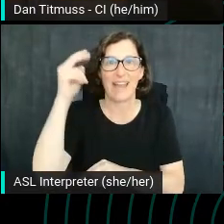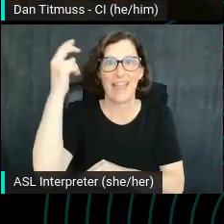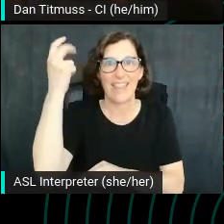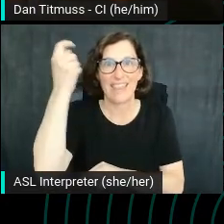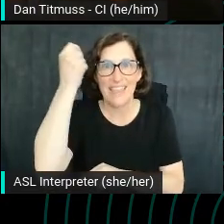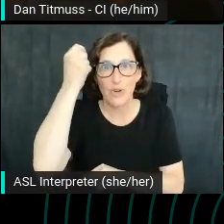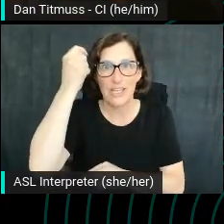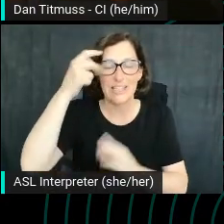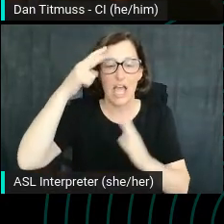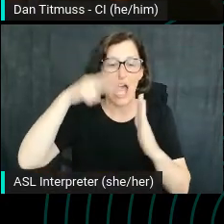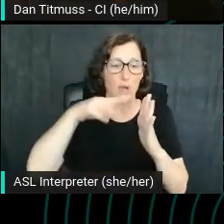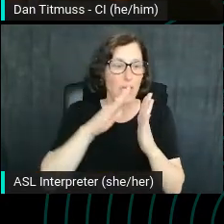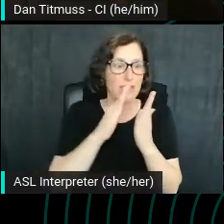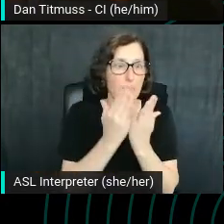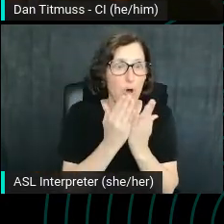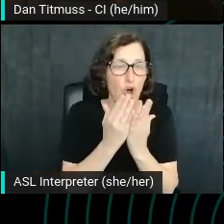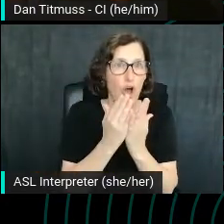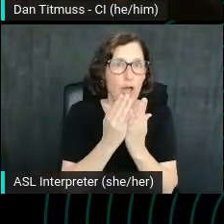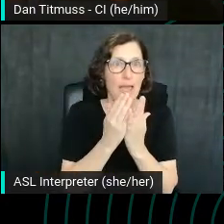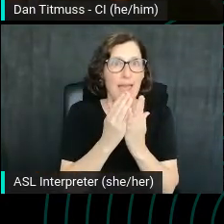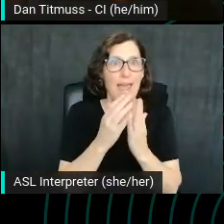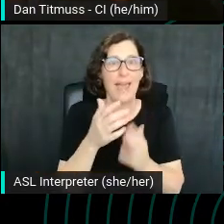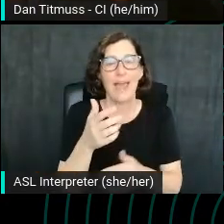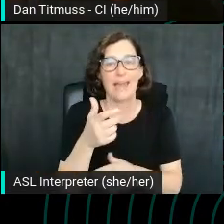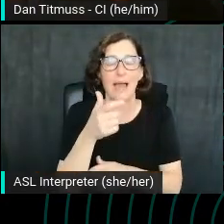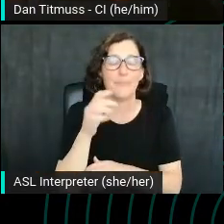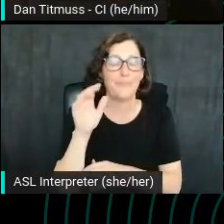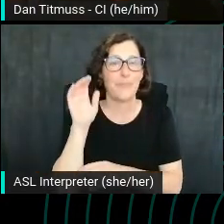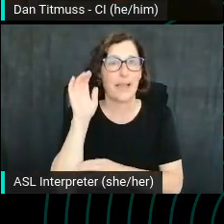long-running Game of Thrones podcasts. But as the last few weeks,